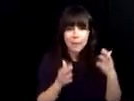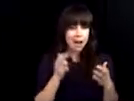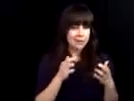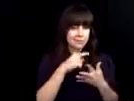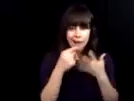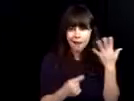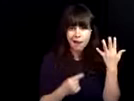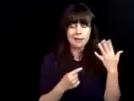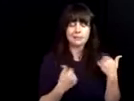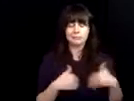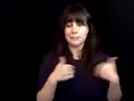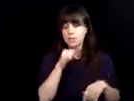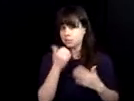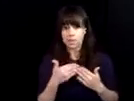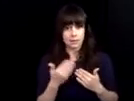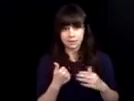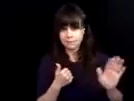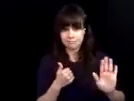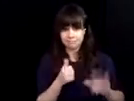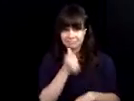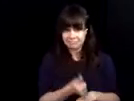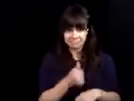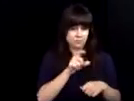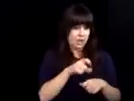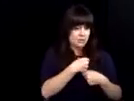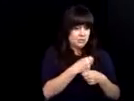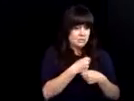opportunities to program, build circuits, to engage in